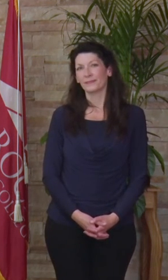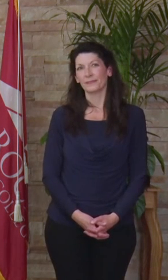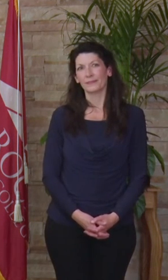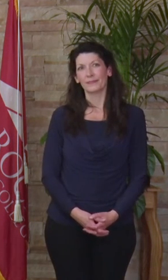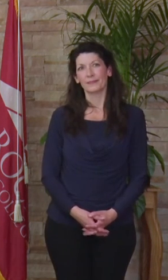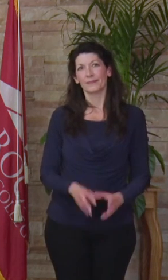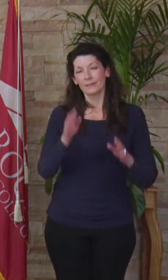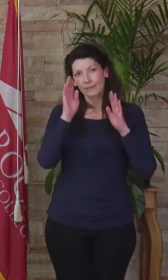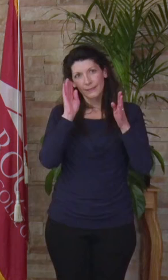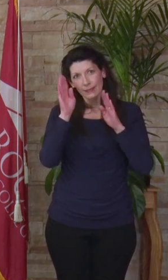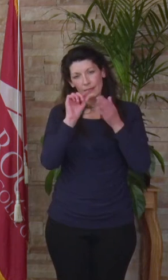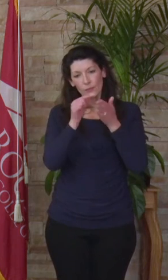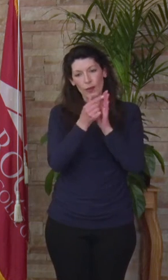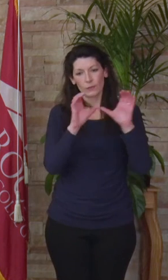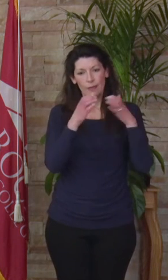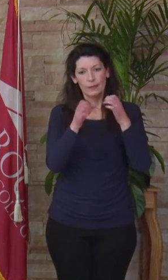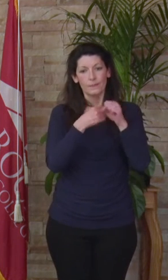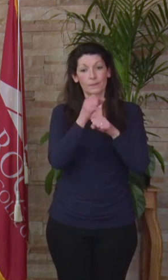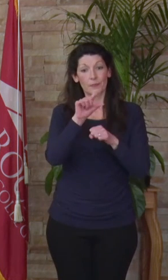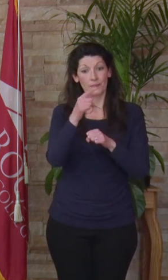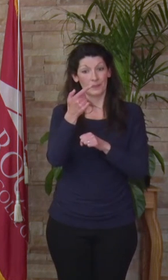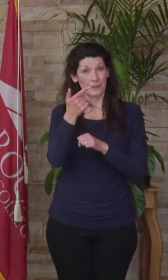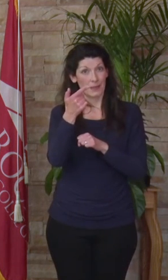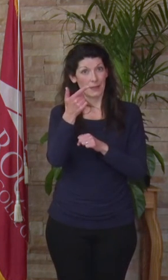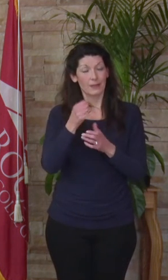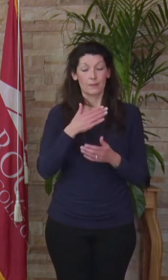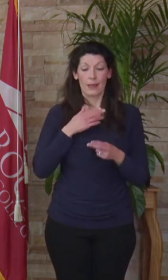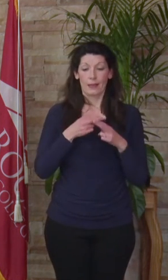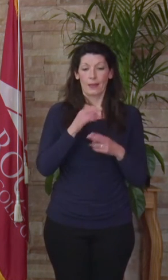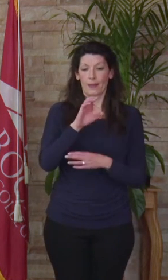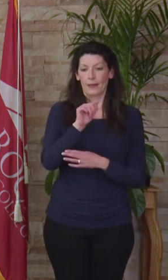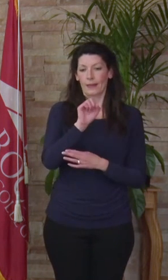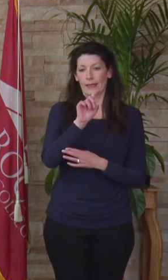[Cassidy Bliss] Greetings graduating class of 2021. My name is Cassidy Bliss and I'm